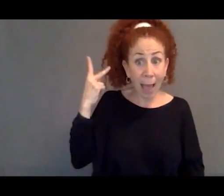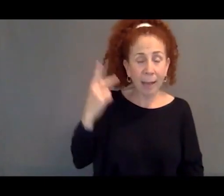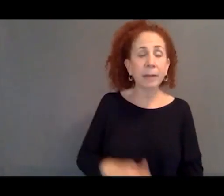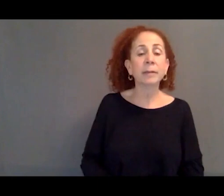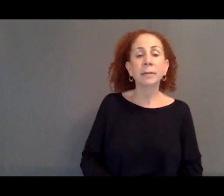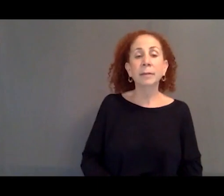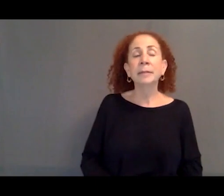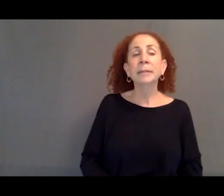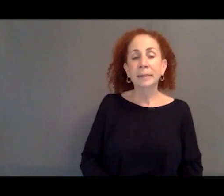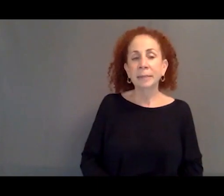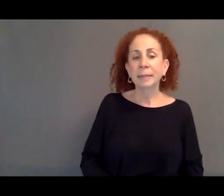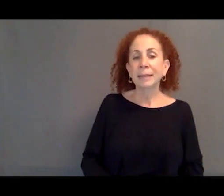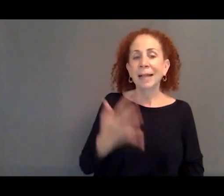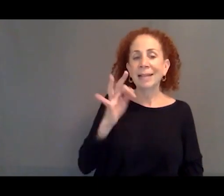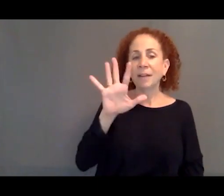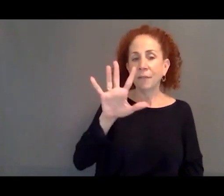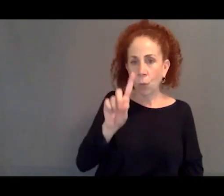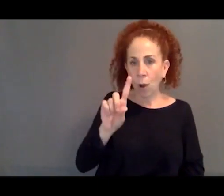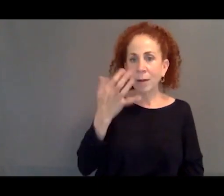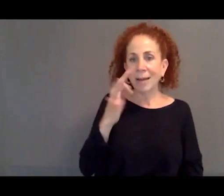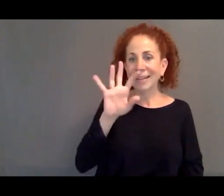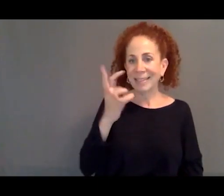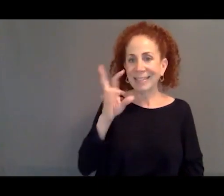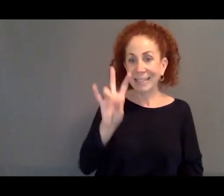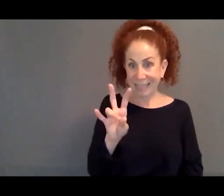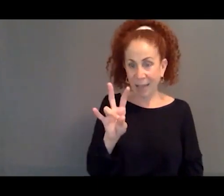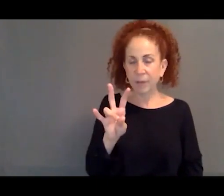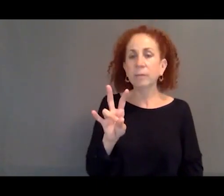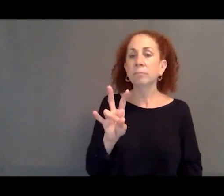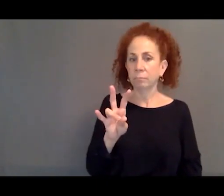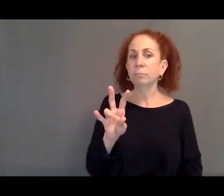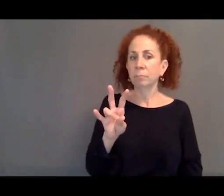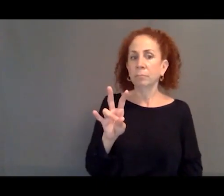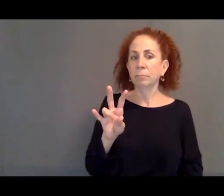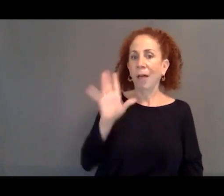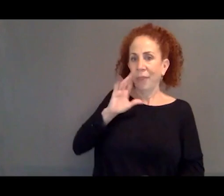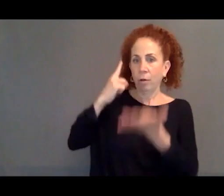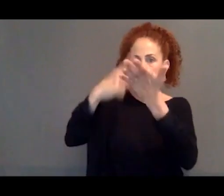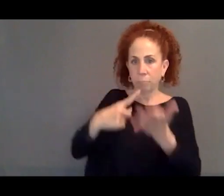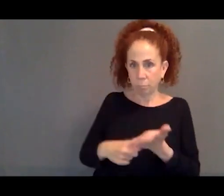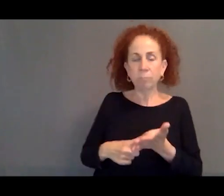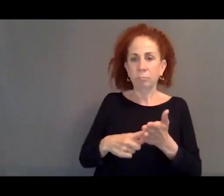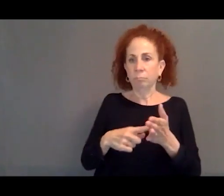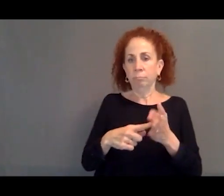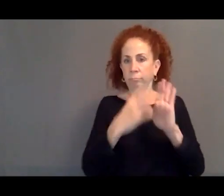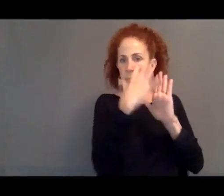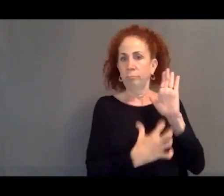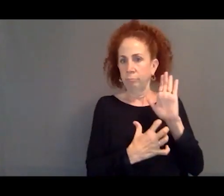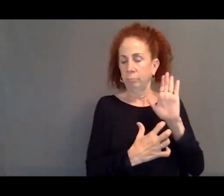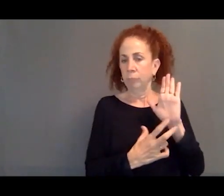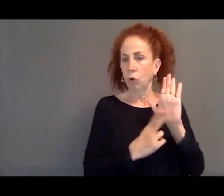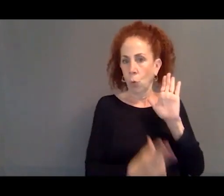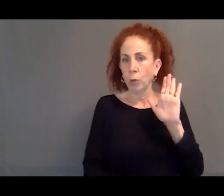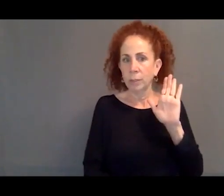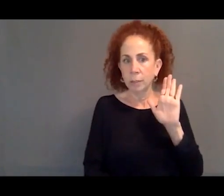of the 1951, 1967 Accords, the fear of persecution.